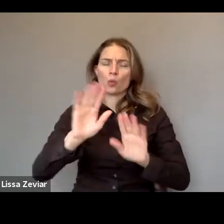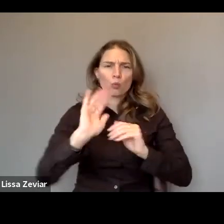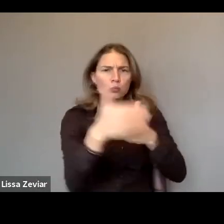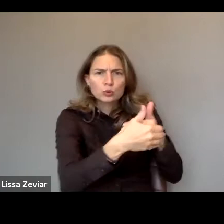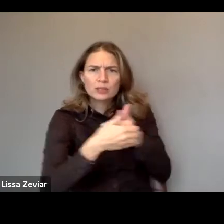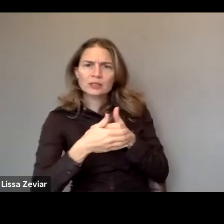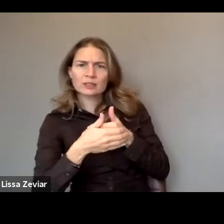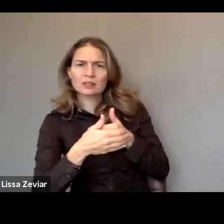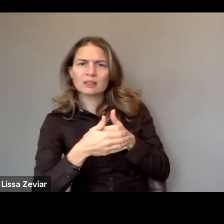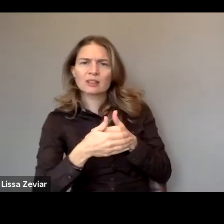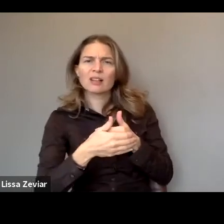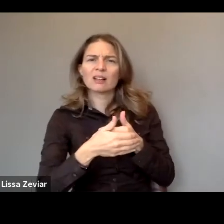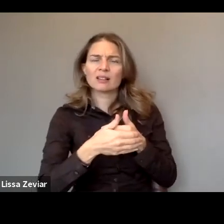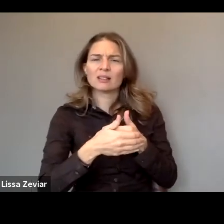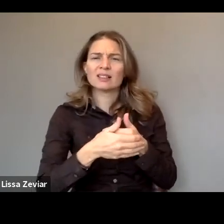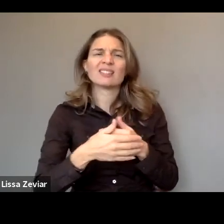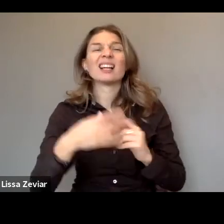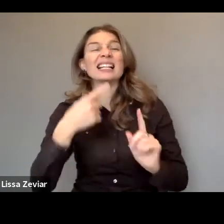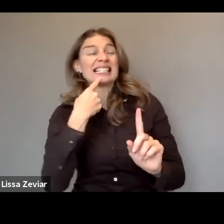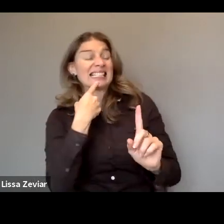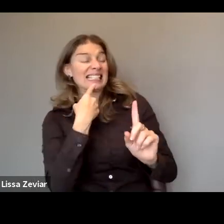One minute, Isabel. ISABEL: Yes.